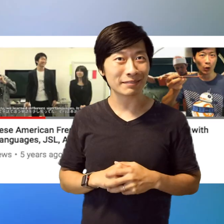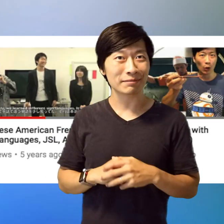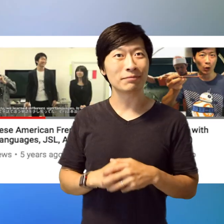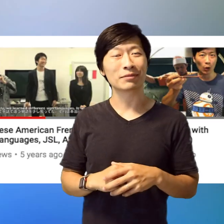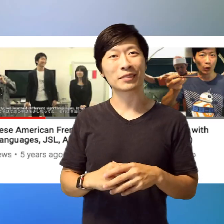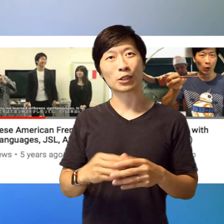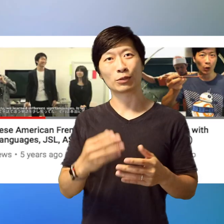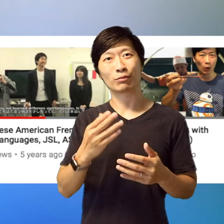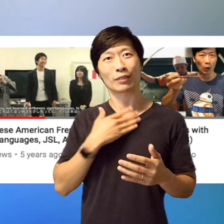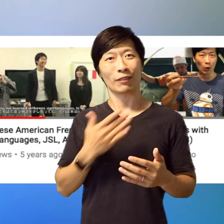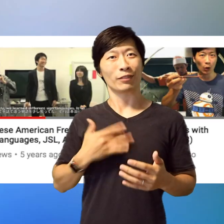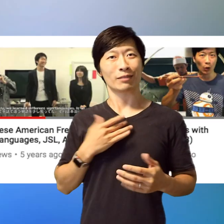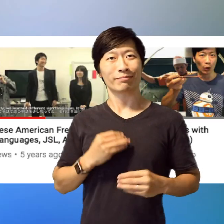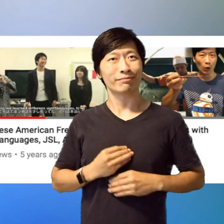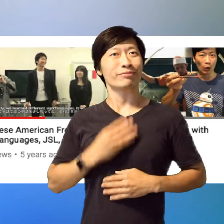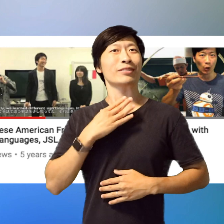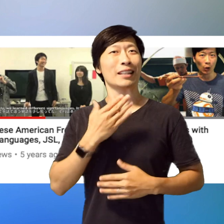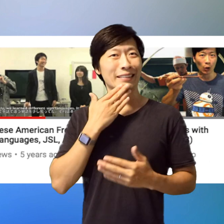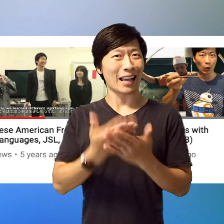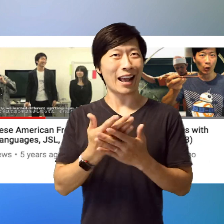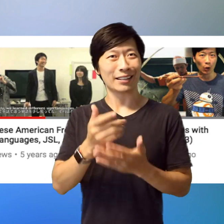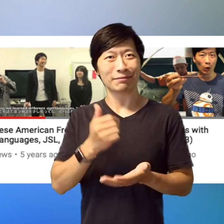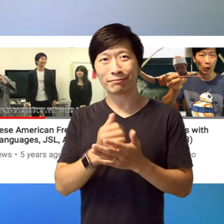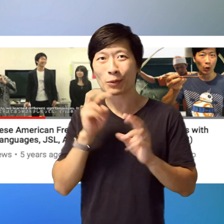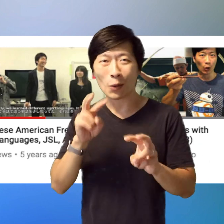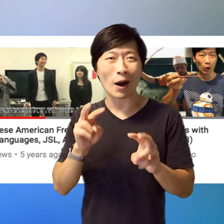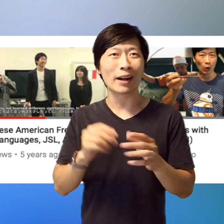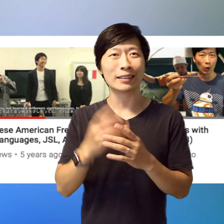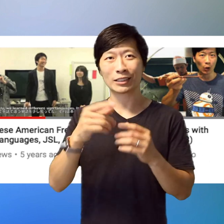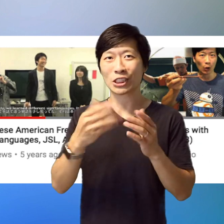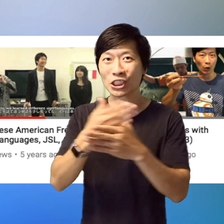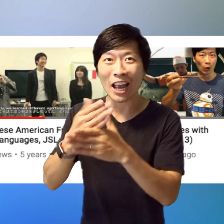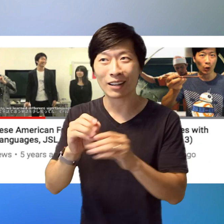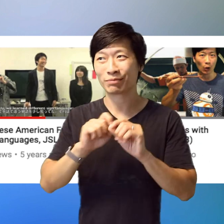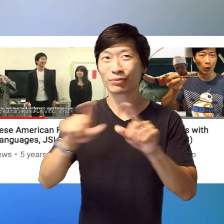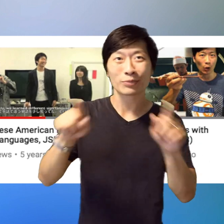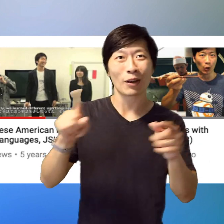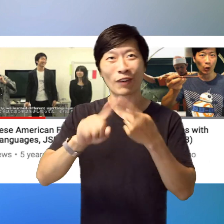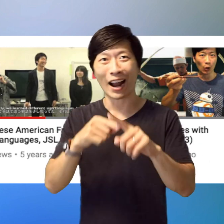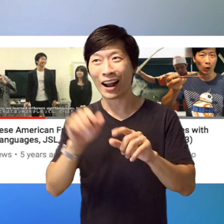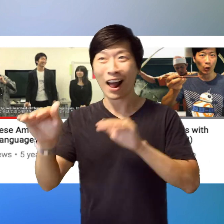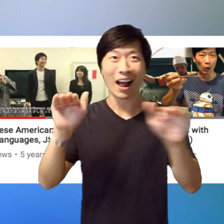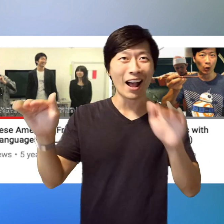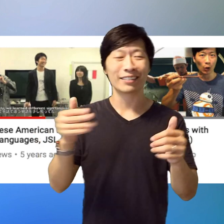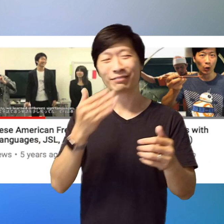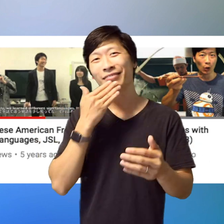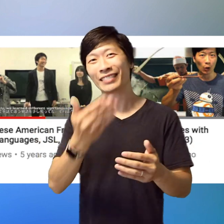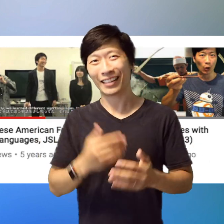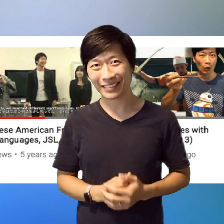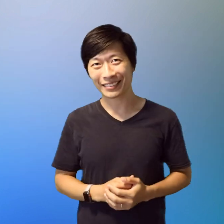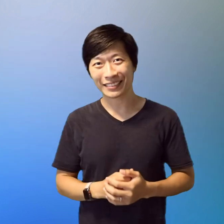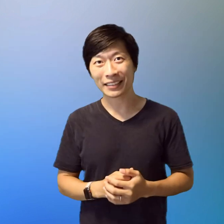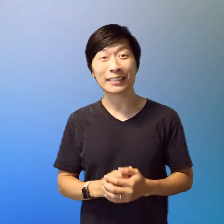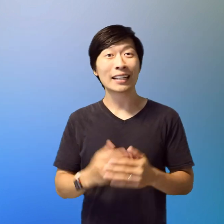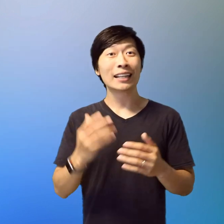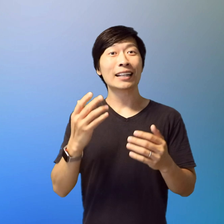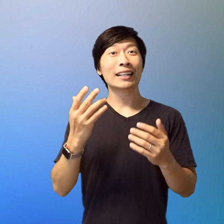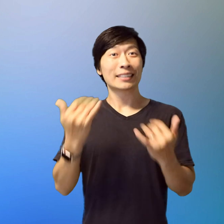it really helps me continue to make videos while you all share and tell